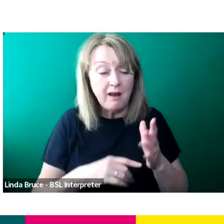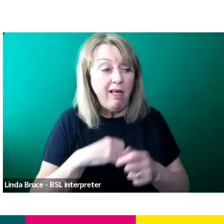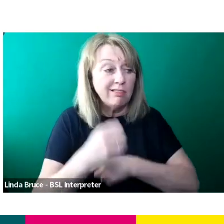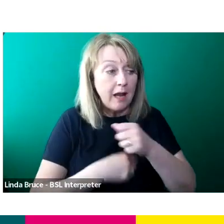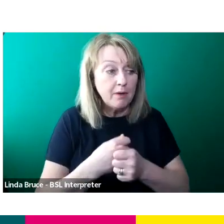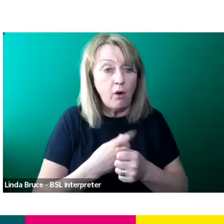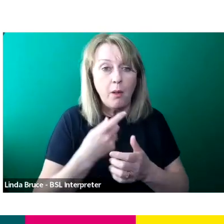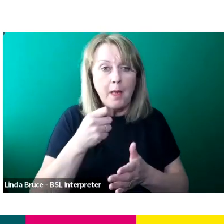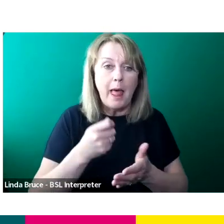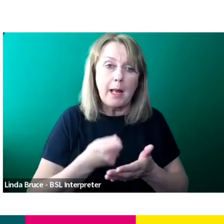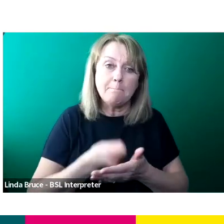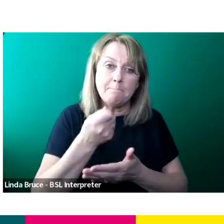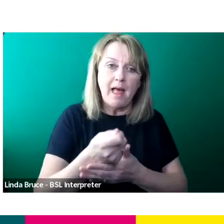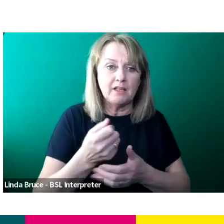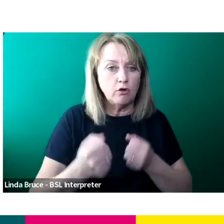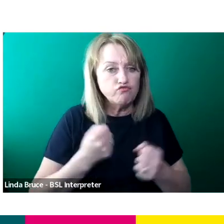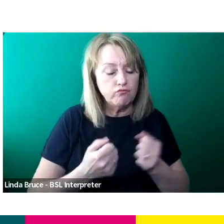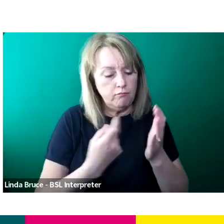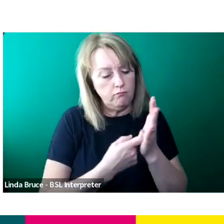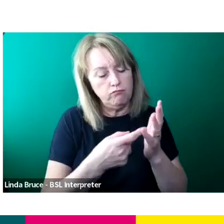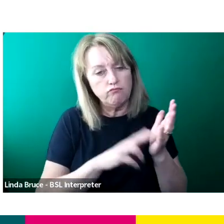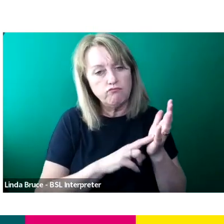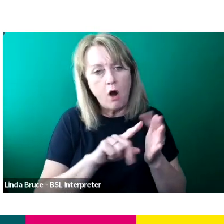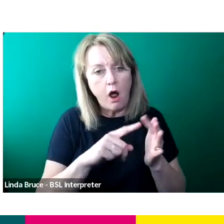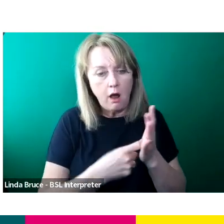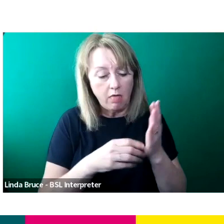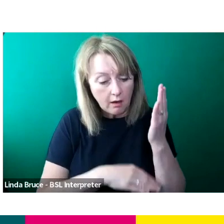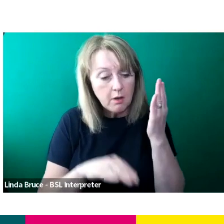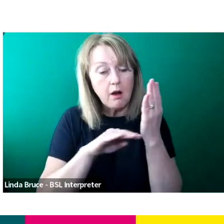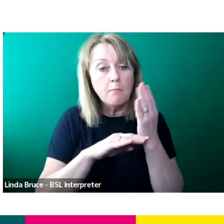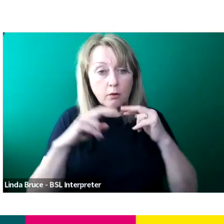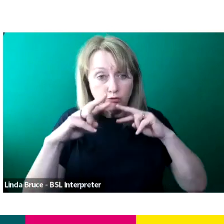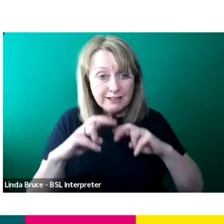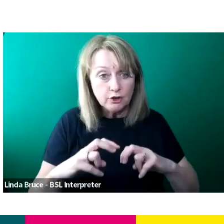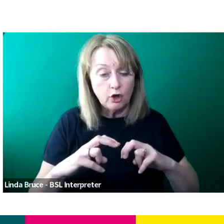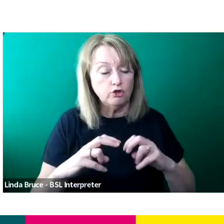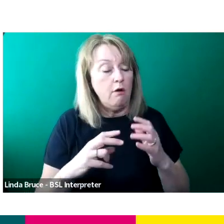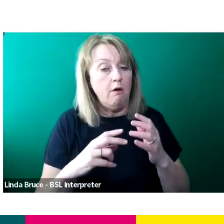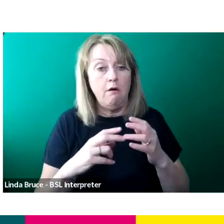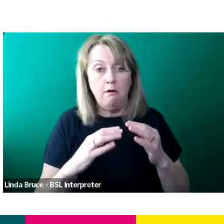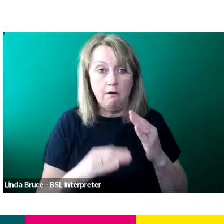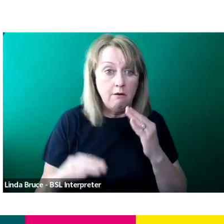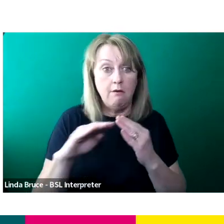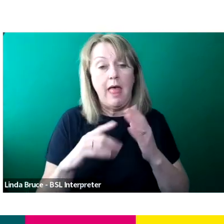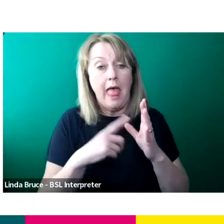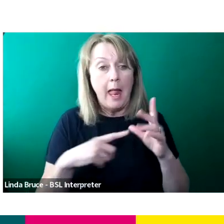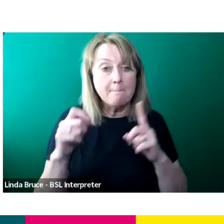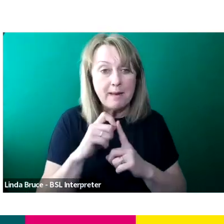work, you lead go up to junior Researcher, Researcher, AP Researchers, you know could